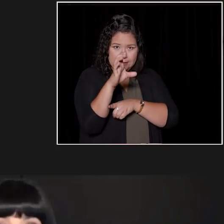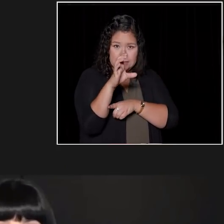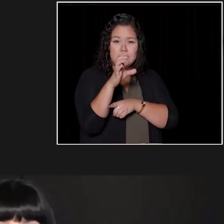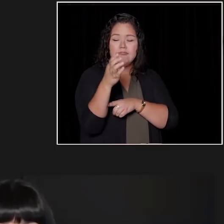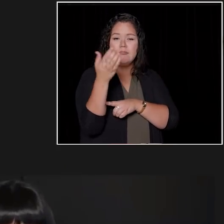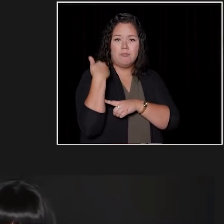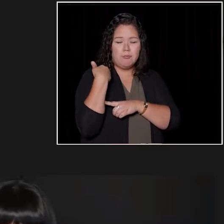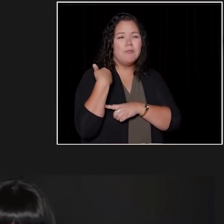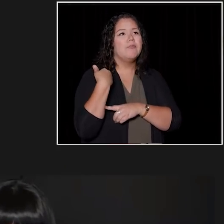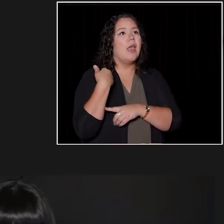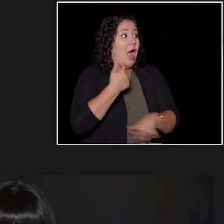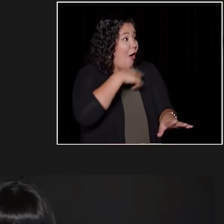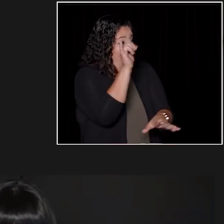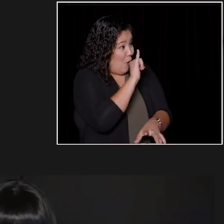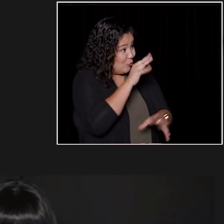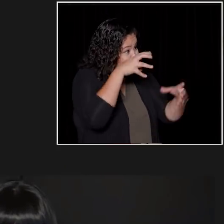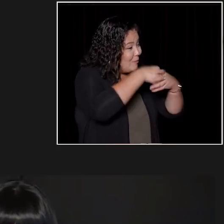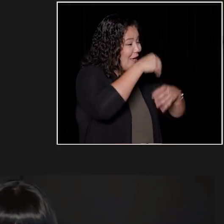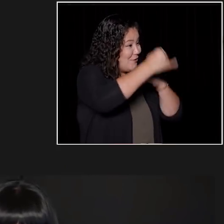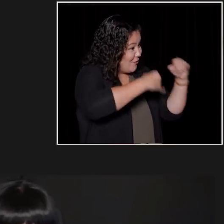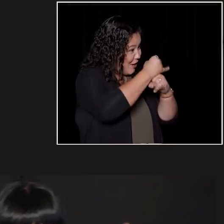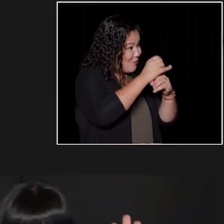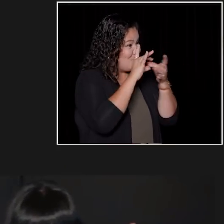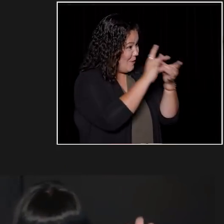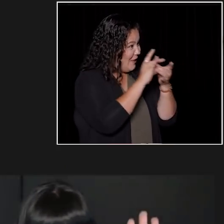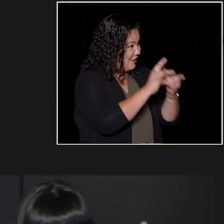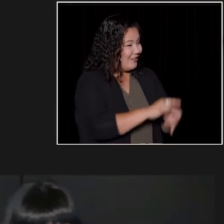I also did International Relations. Ey, represent.